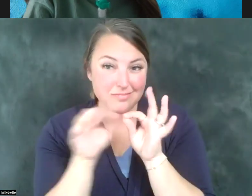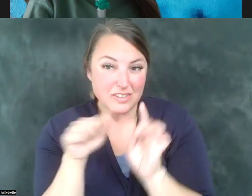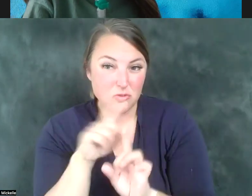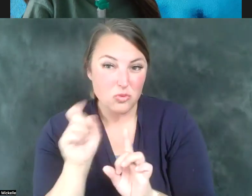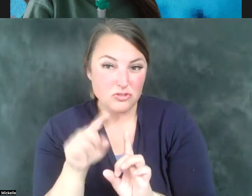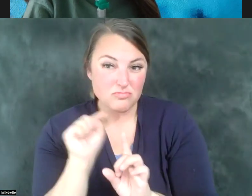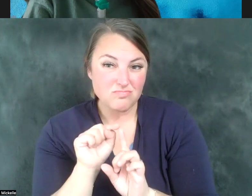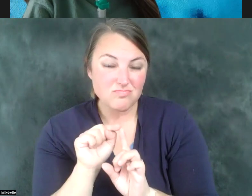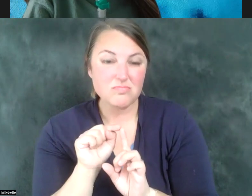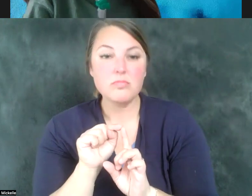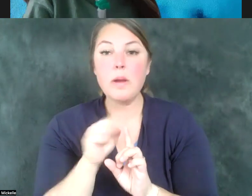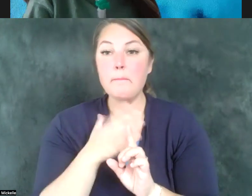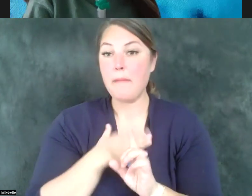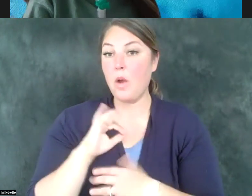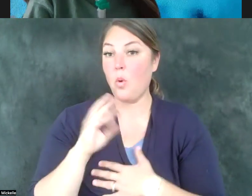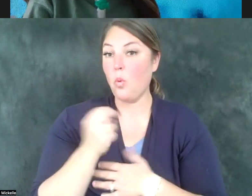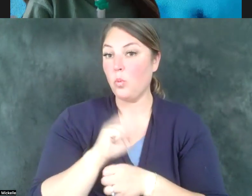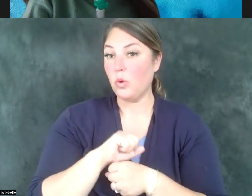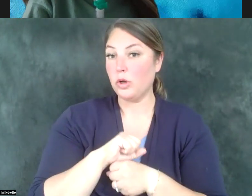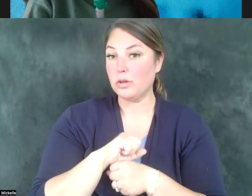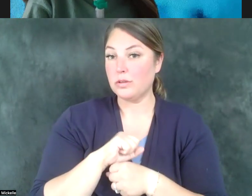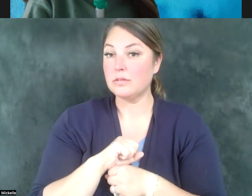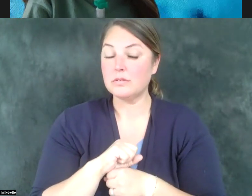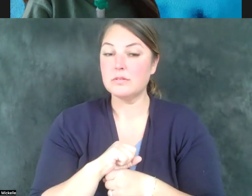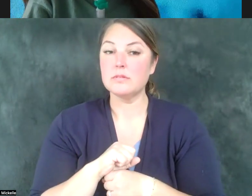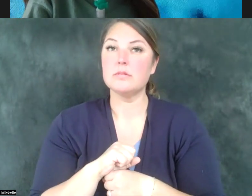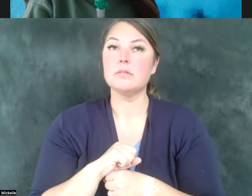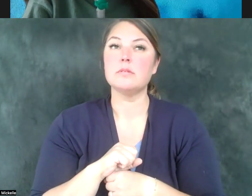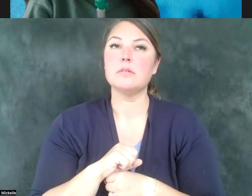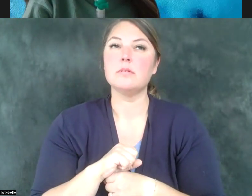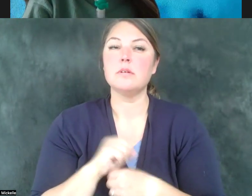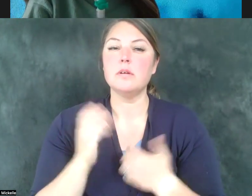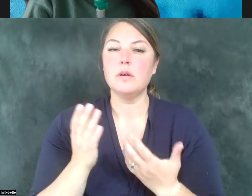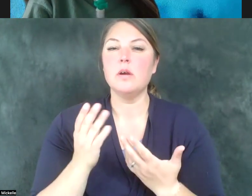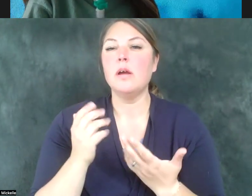In my own work helping individuals whose disability benefits have been denied,